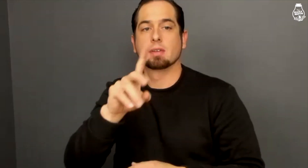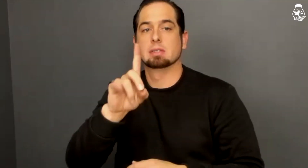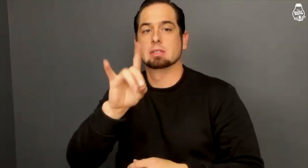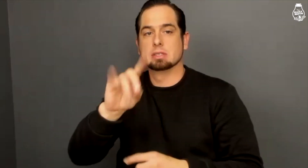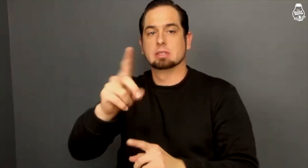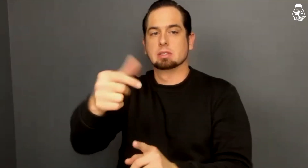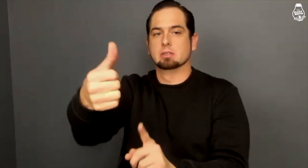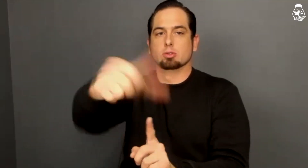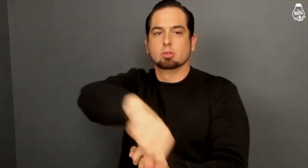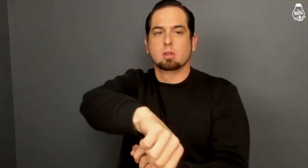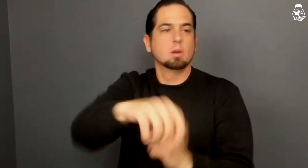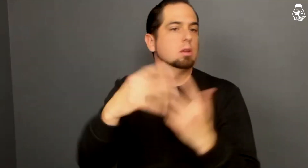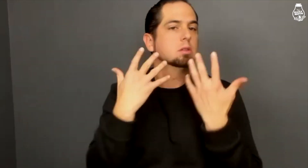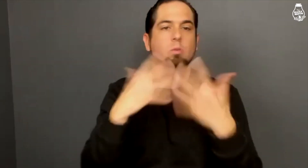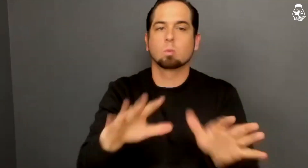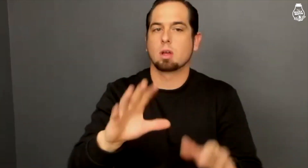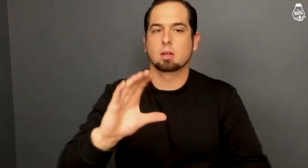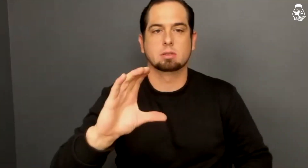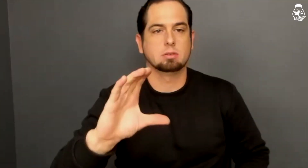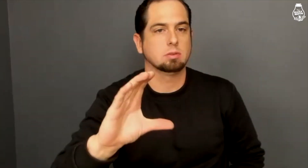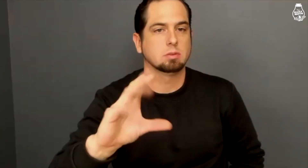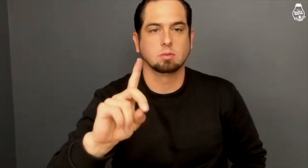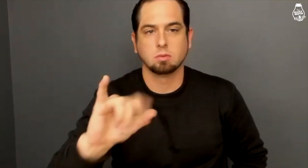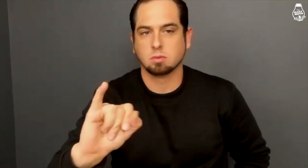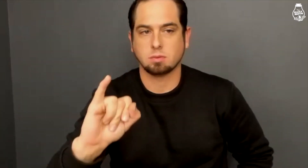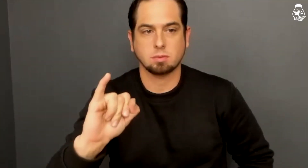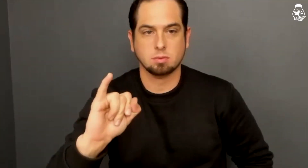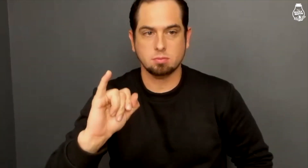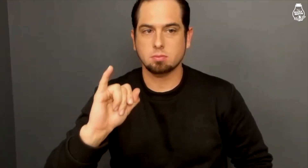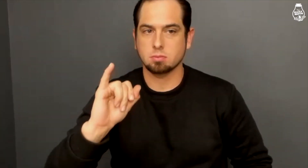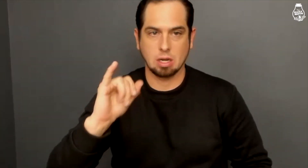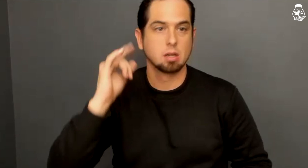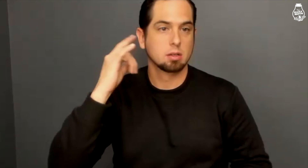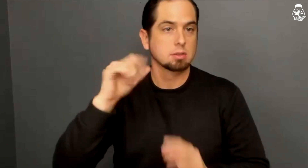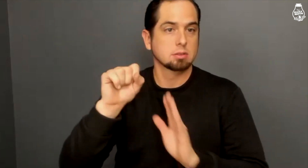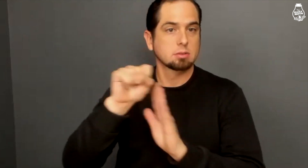Mavrick did turn down Certified Deaf interpreters.